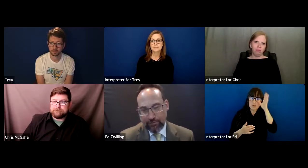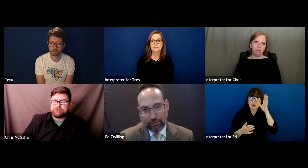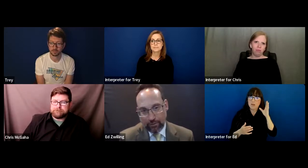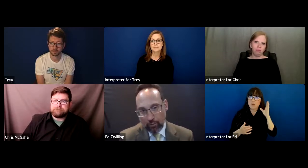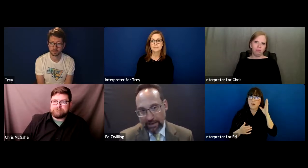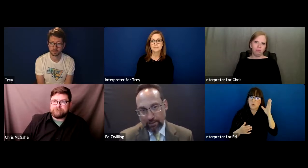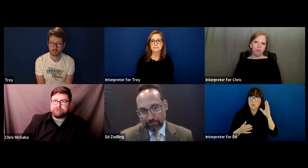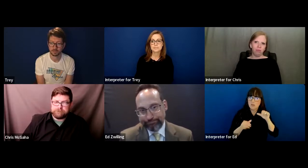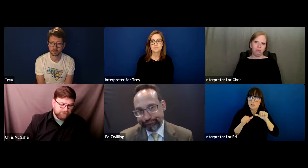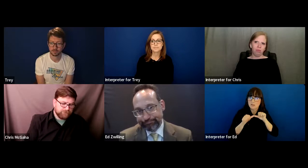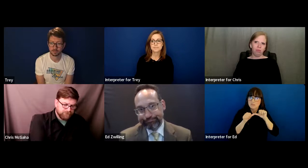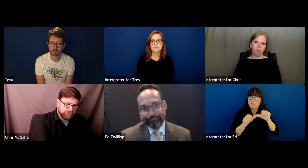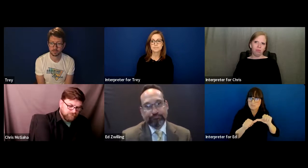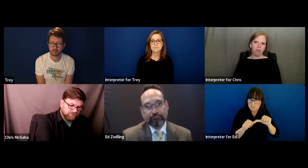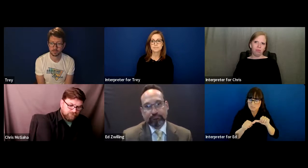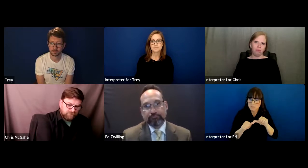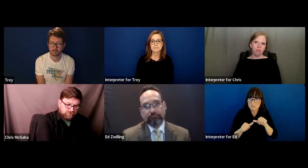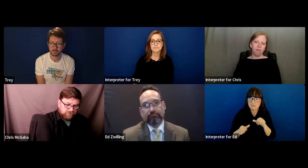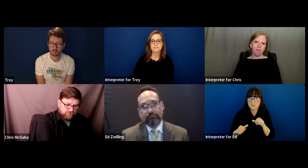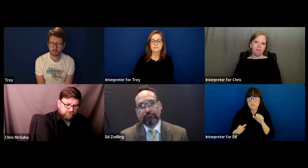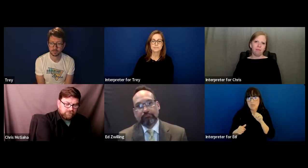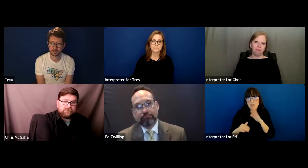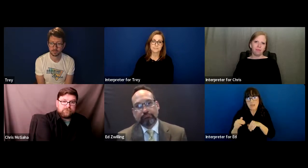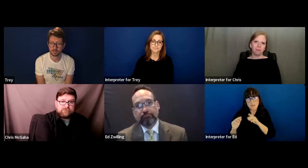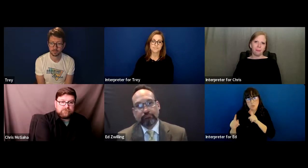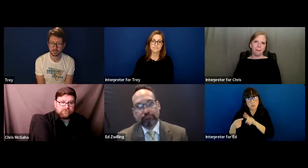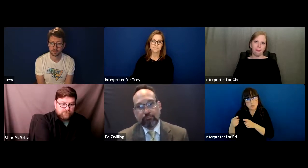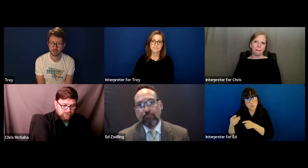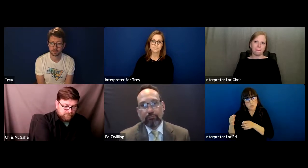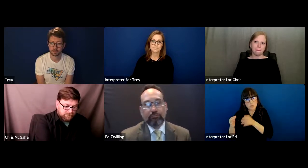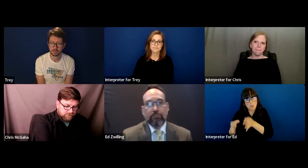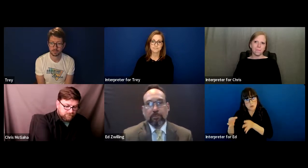up for a legal battle.